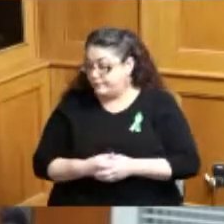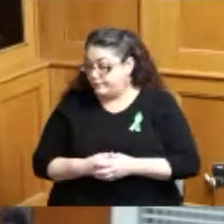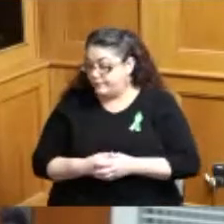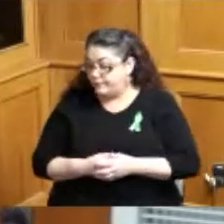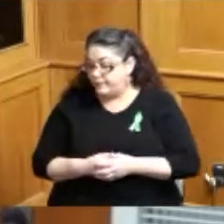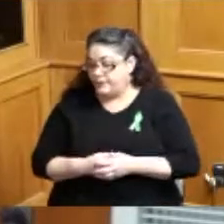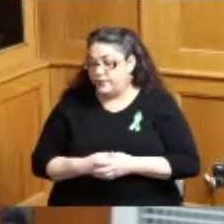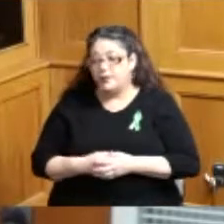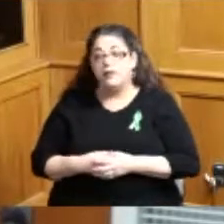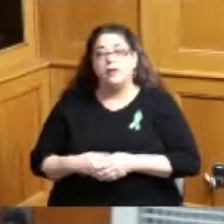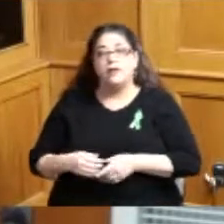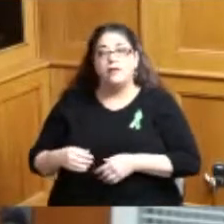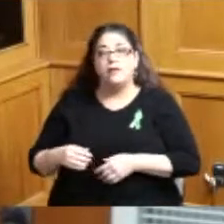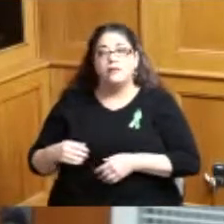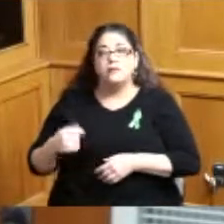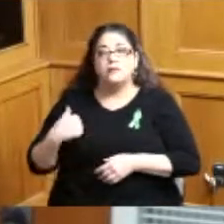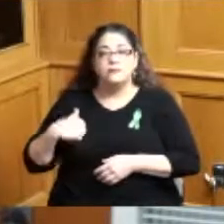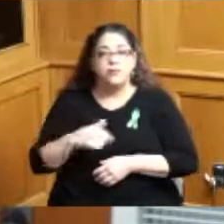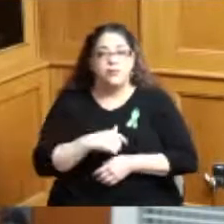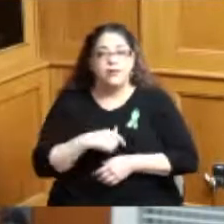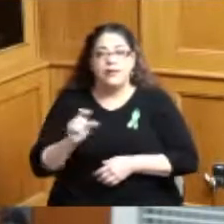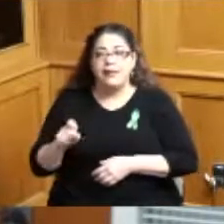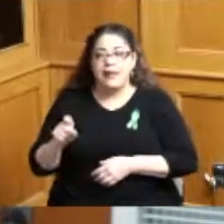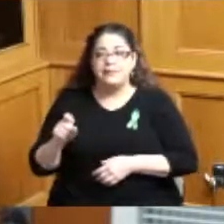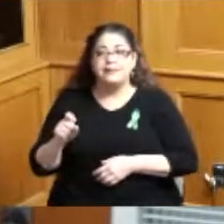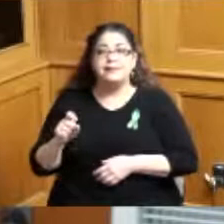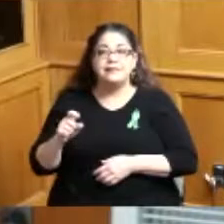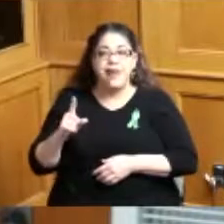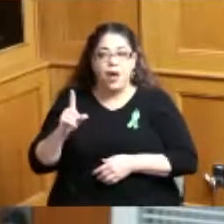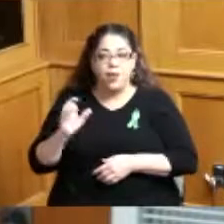let me see okay yes and I just want you to continue to